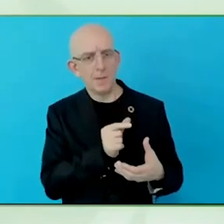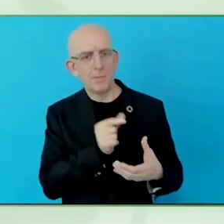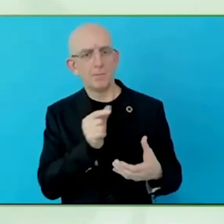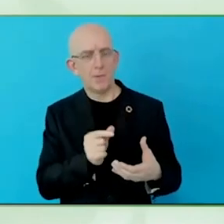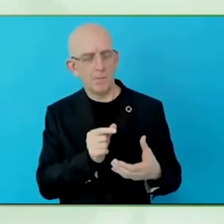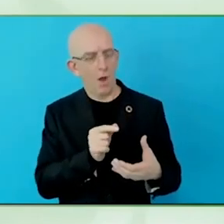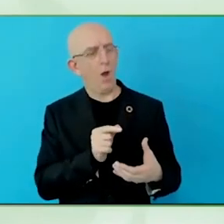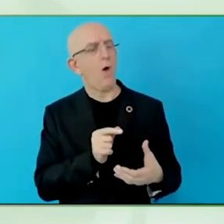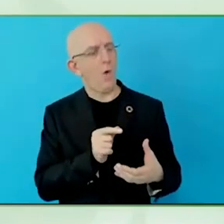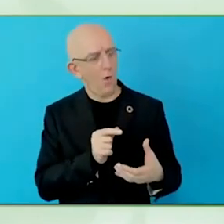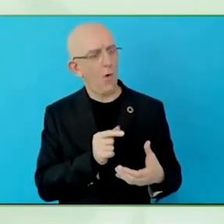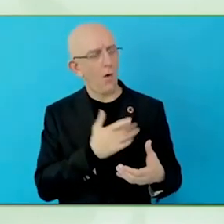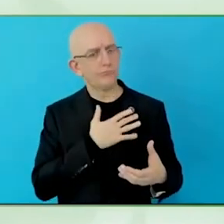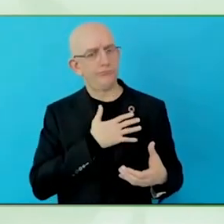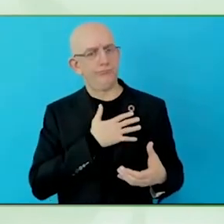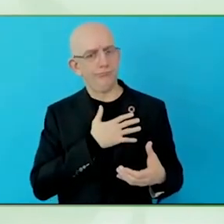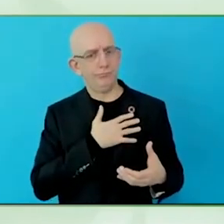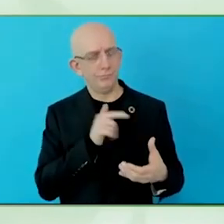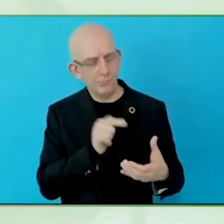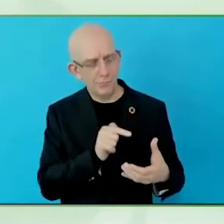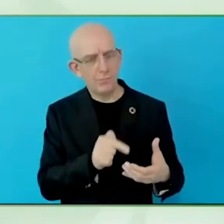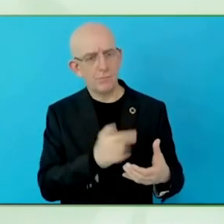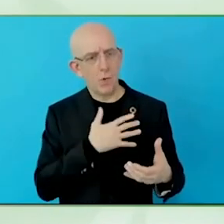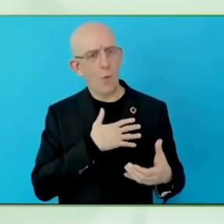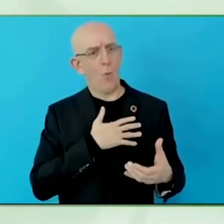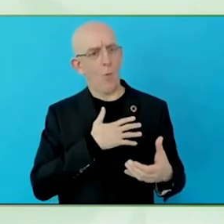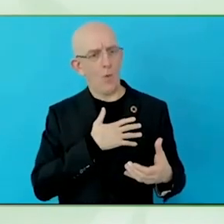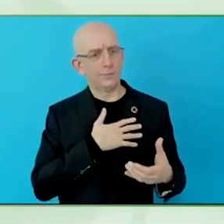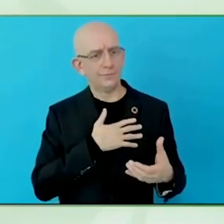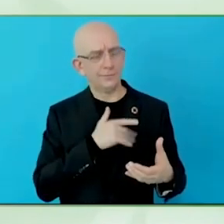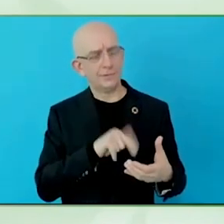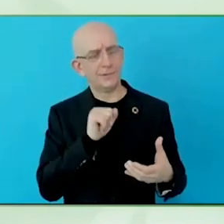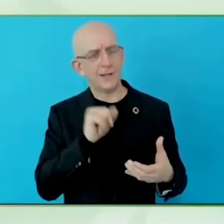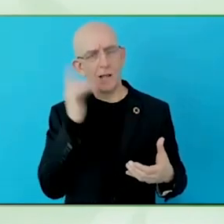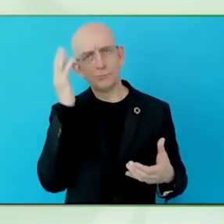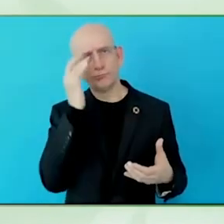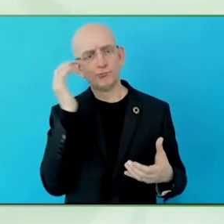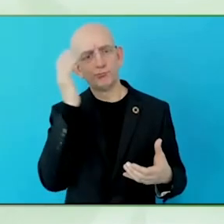and for other sections and chapters. There are the ideas will come up, I am sure.